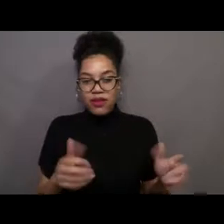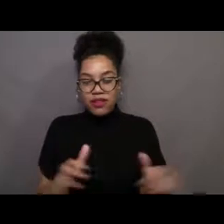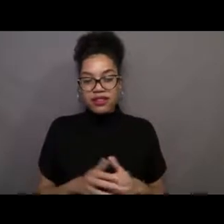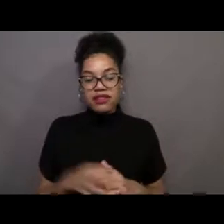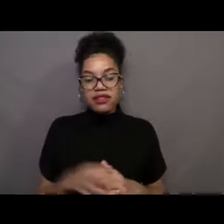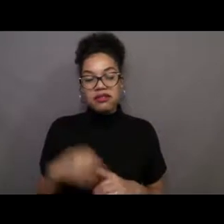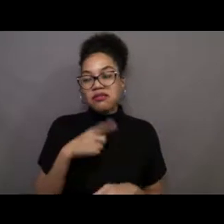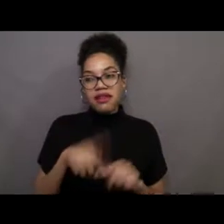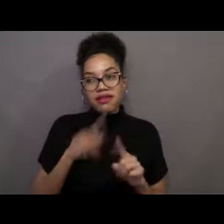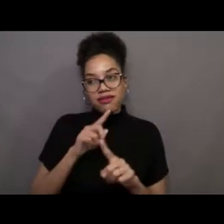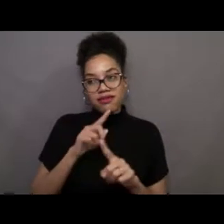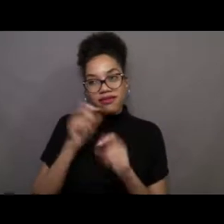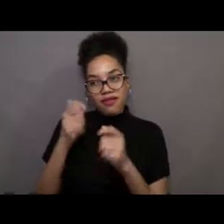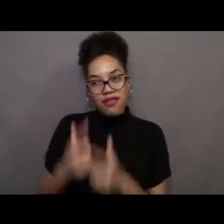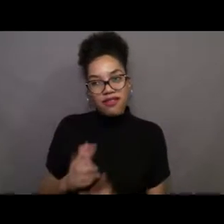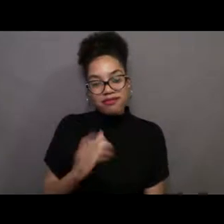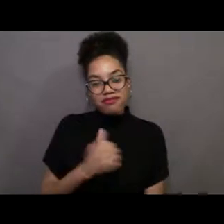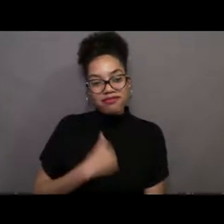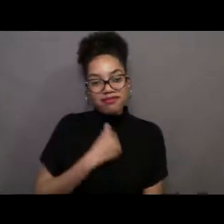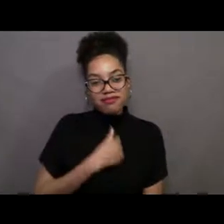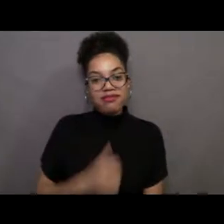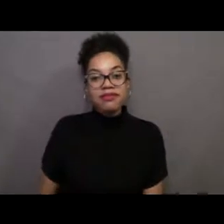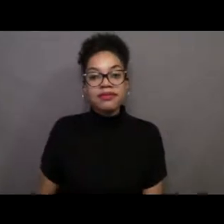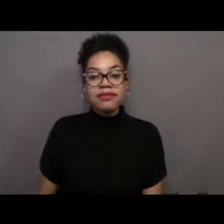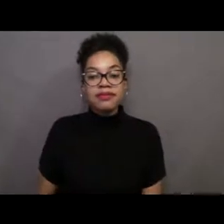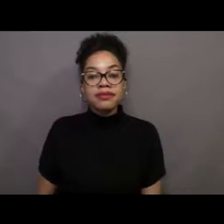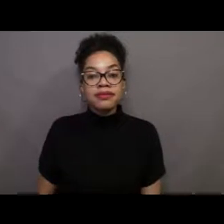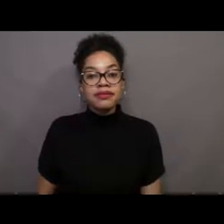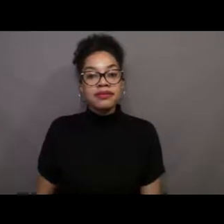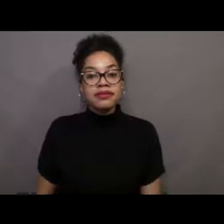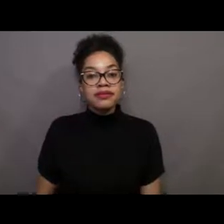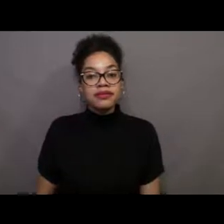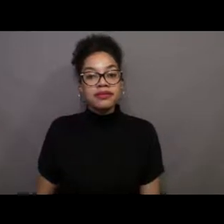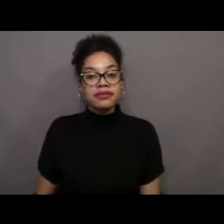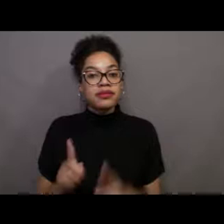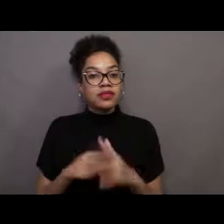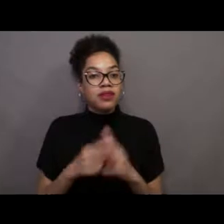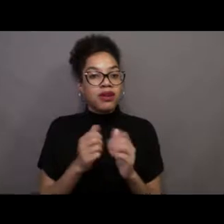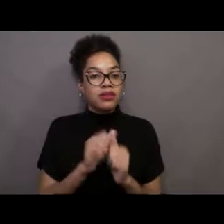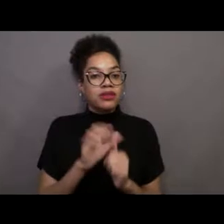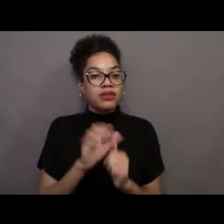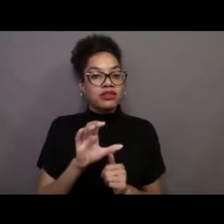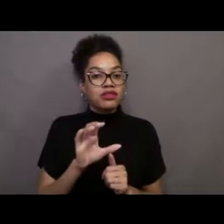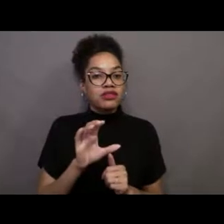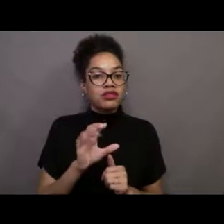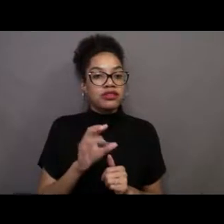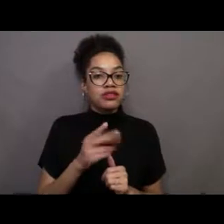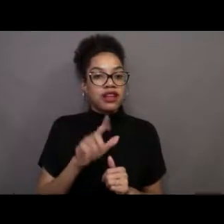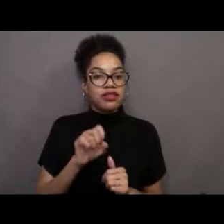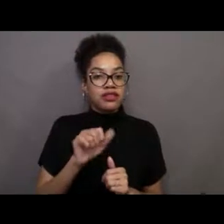I wanted to ask each of you, so we'll start with Chelsea. What is your favorite part of your job?